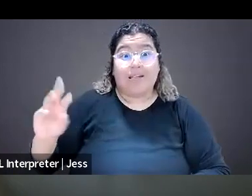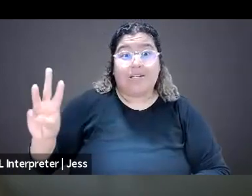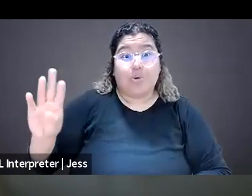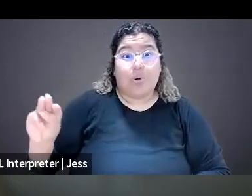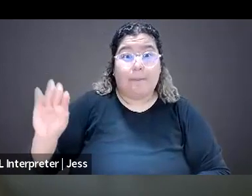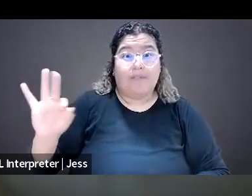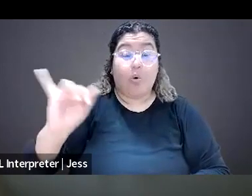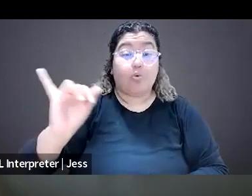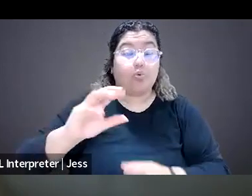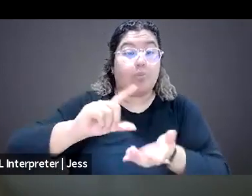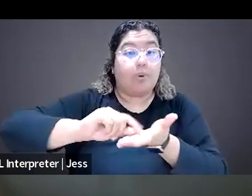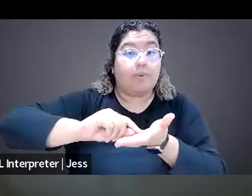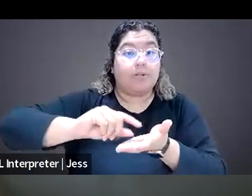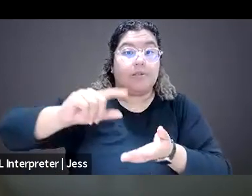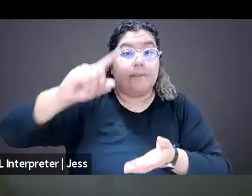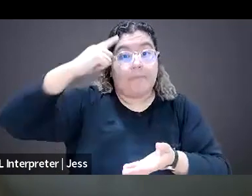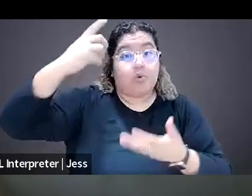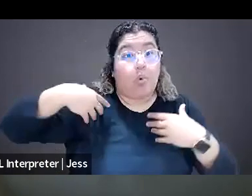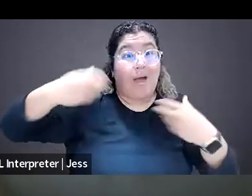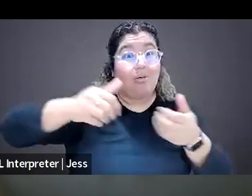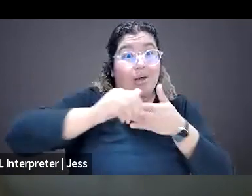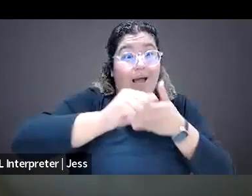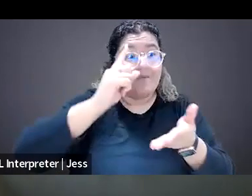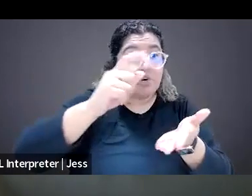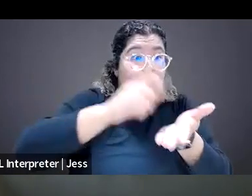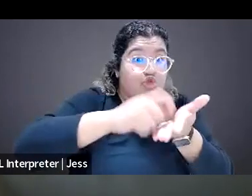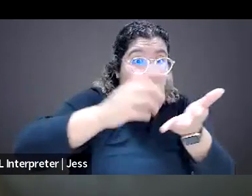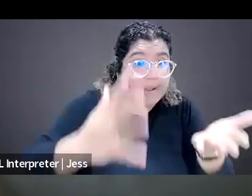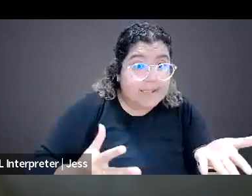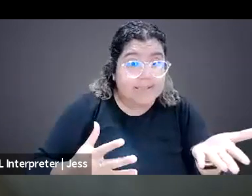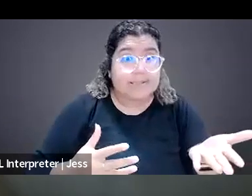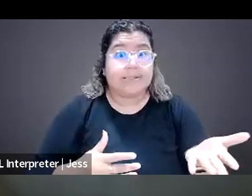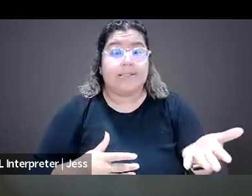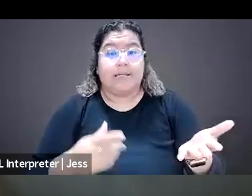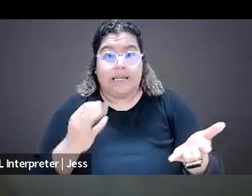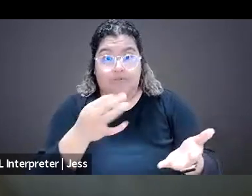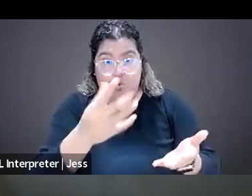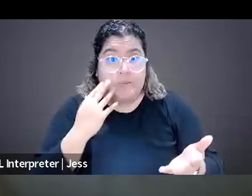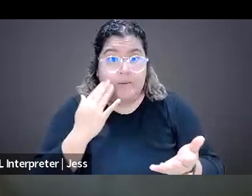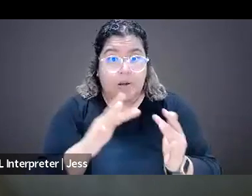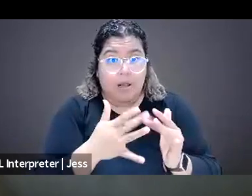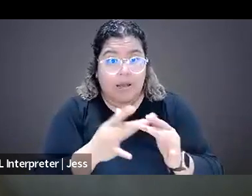for journalists experiencing online violence. And I think it's really important to take a look at that guide.